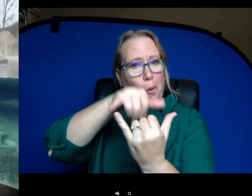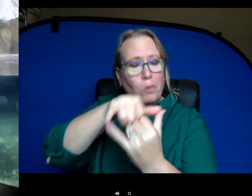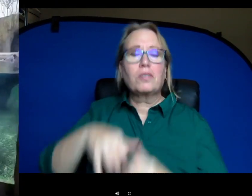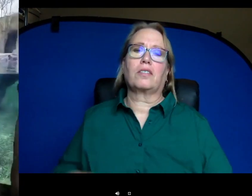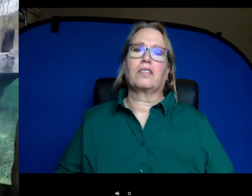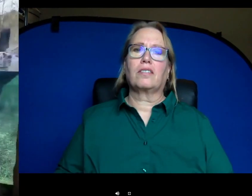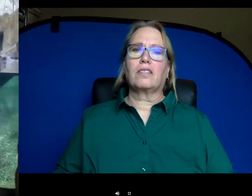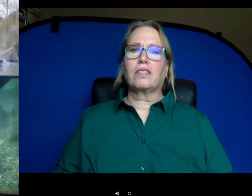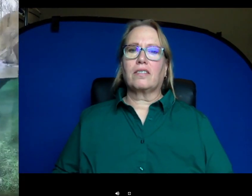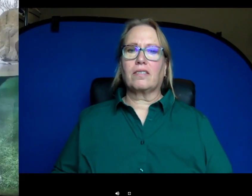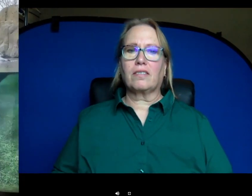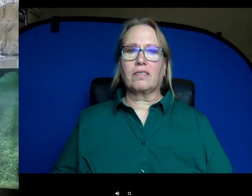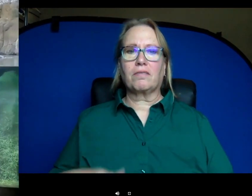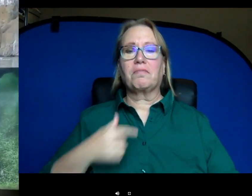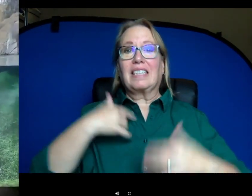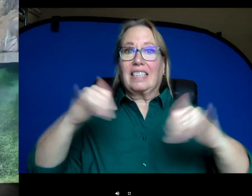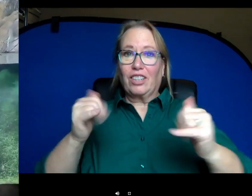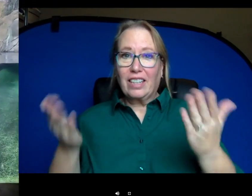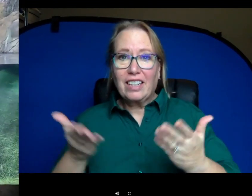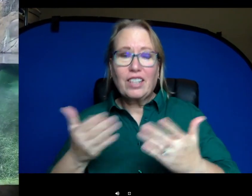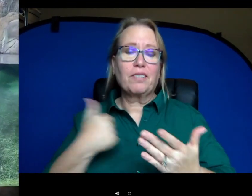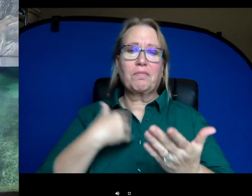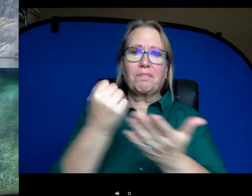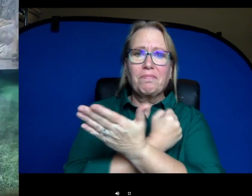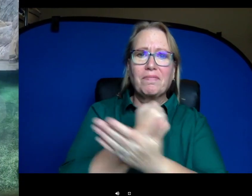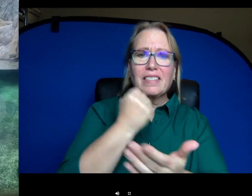we're still here. It actually gives us a little bit more time to spoil them and